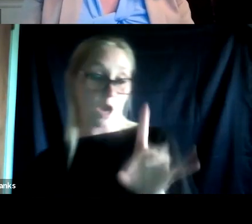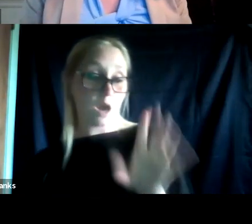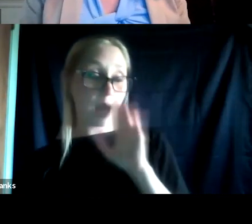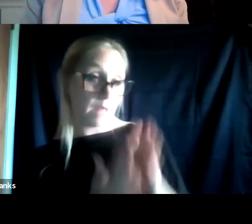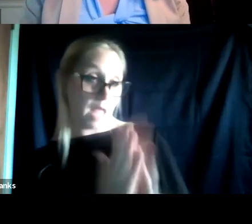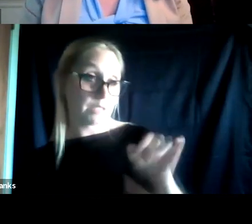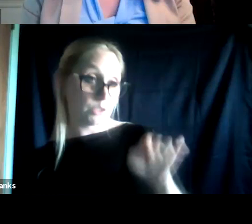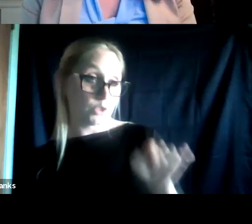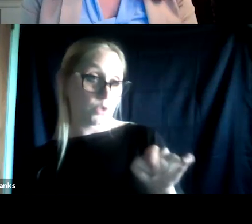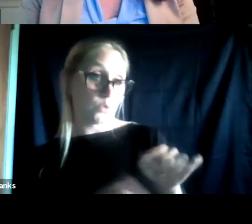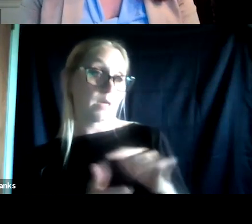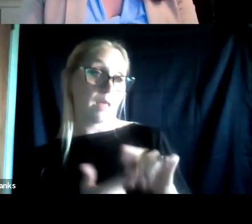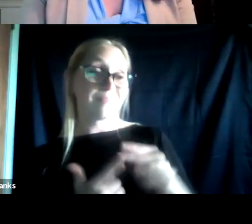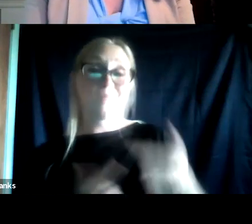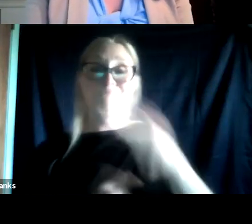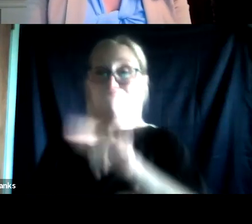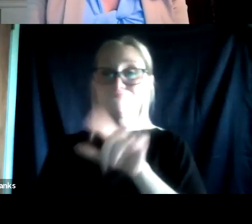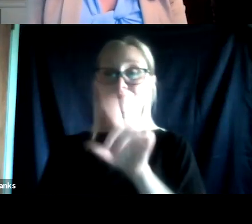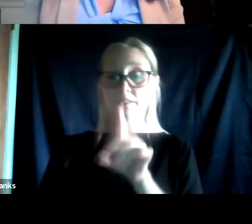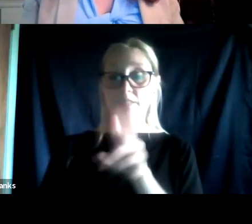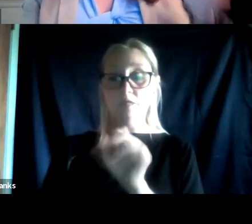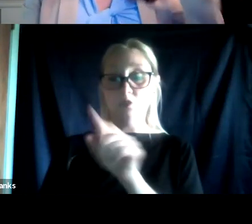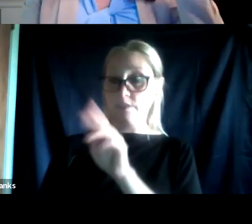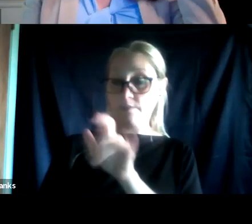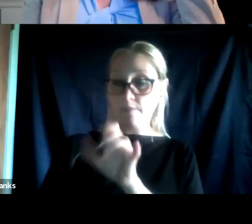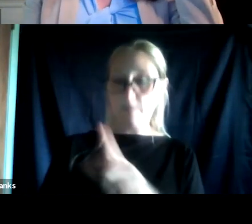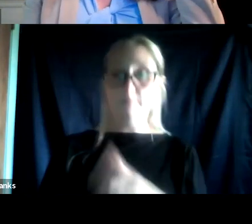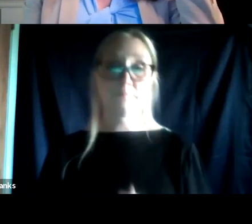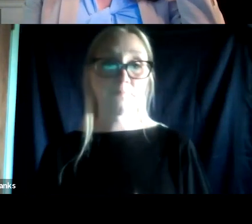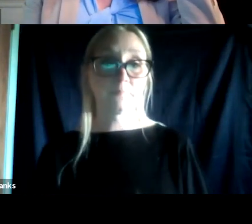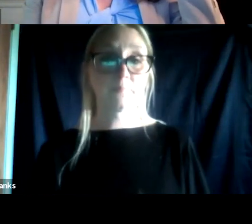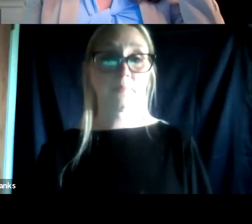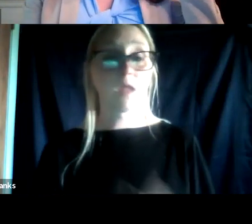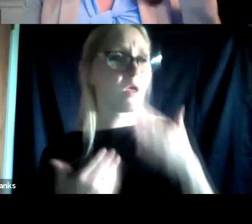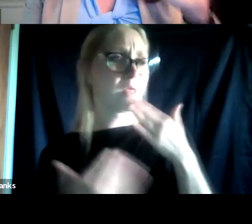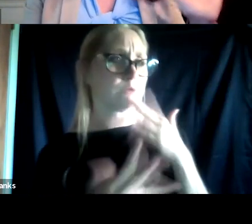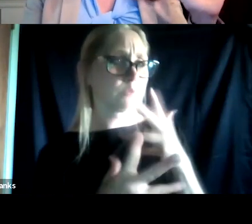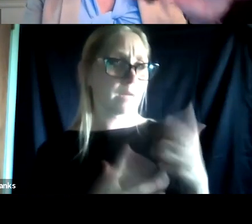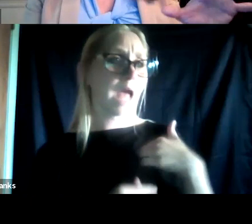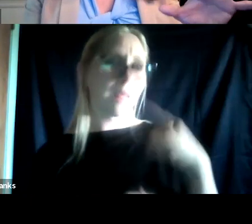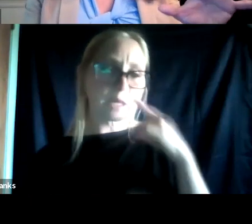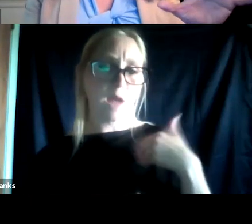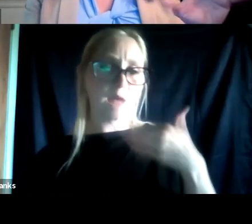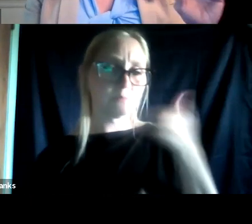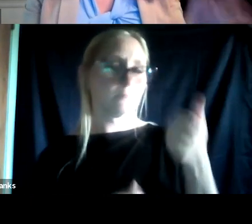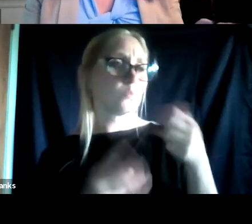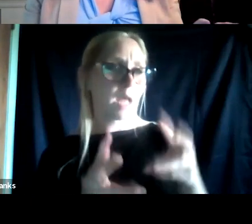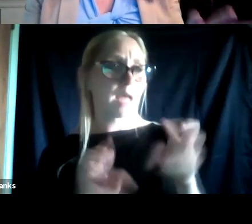Matthew, Dr. Stimmel. Absolutely, thank you so much. So I think there are ways to do harm reduction